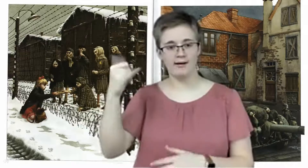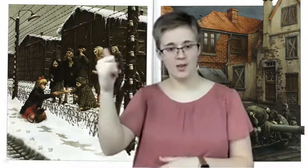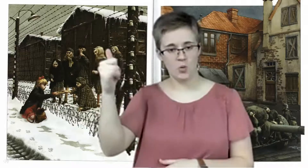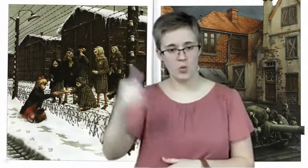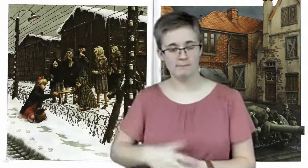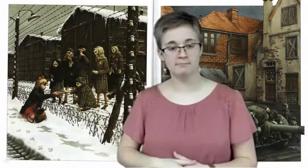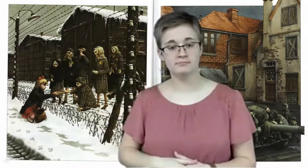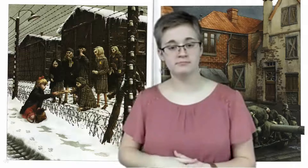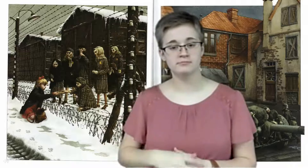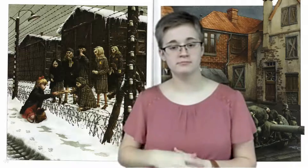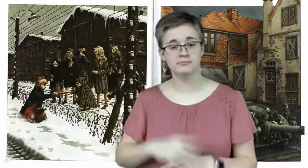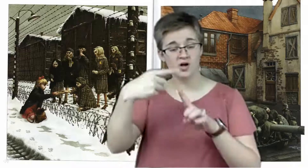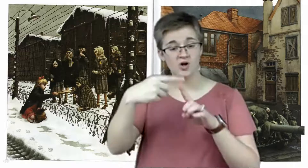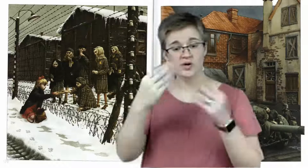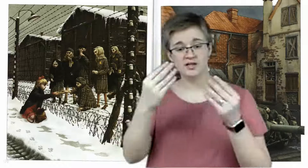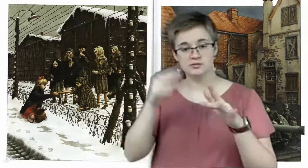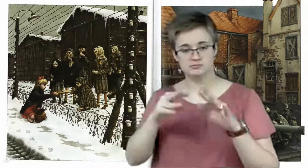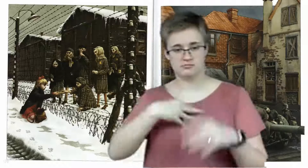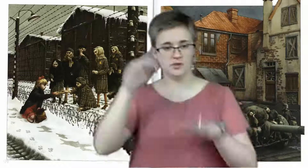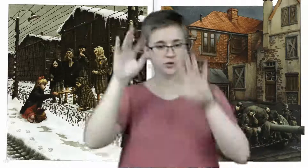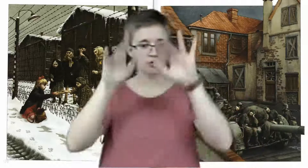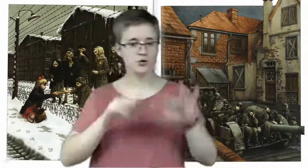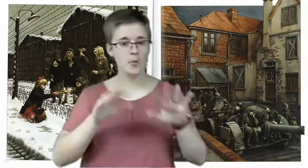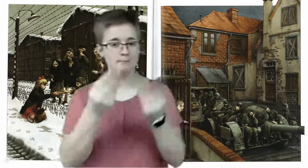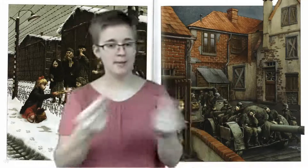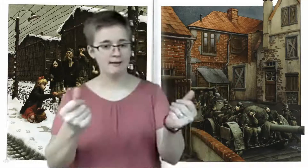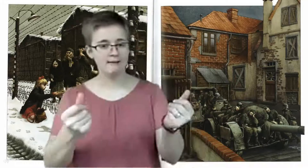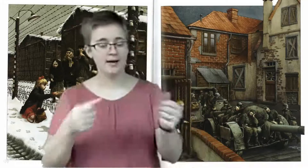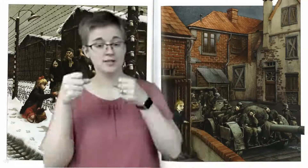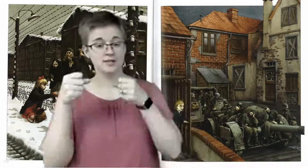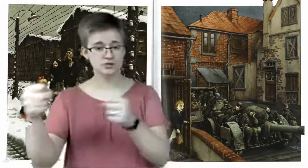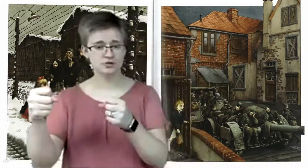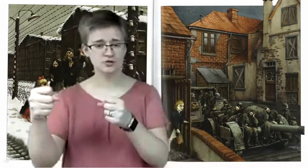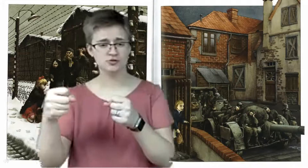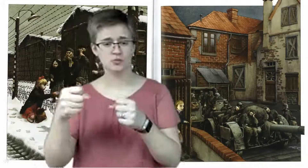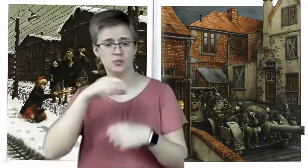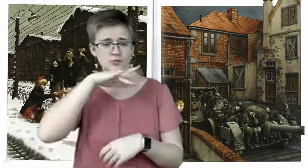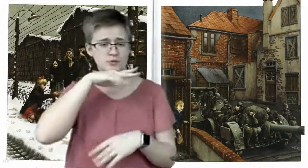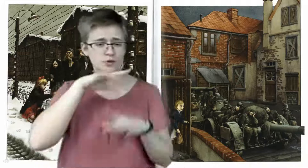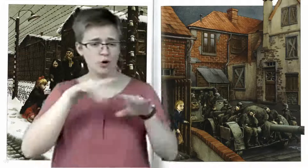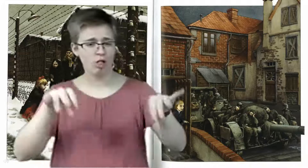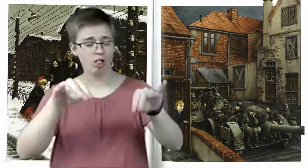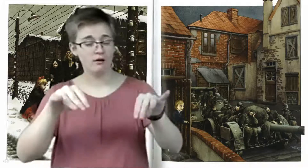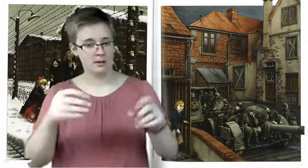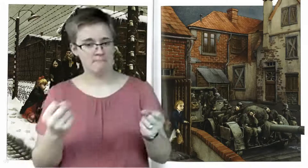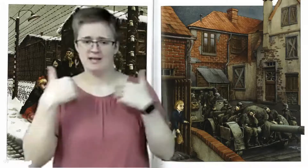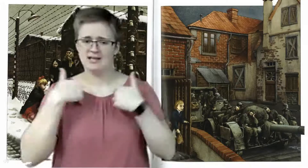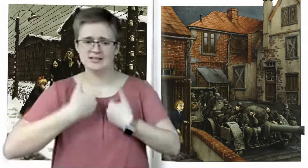When the snow melted and the streets were very muddy, the trucks full of weary soldiers drove only at night.